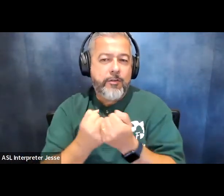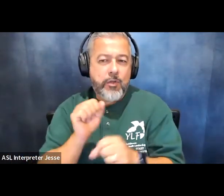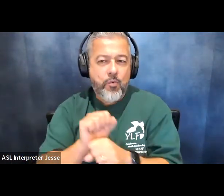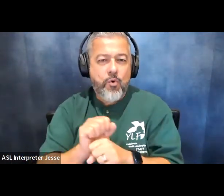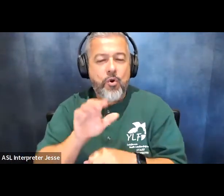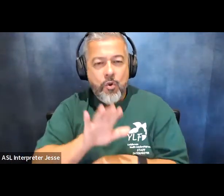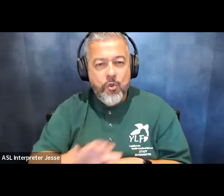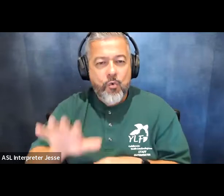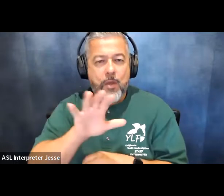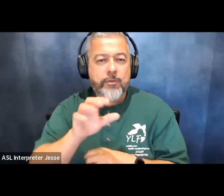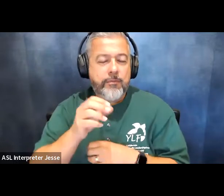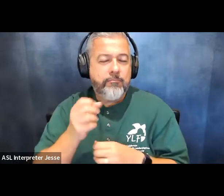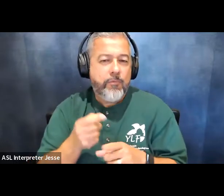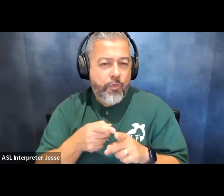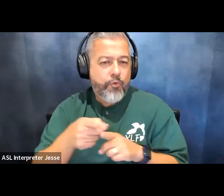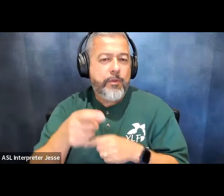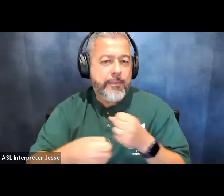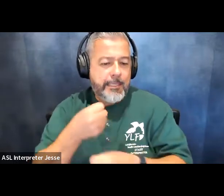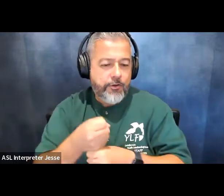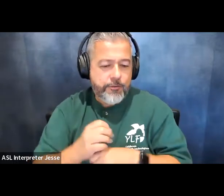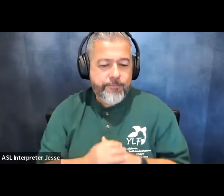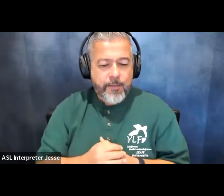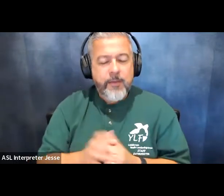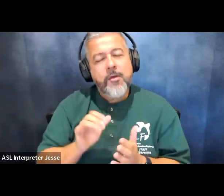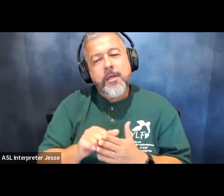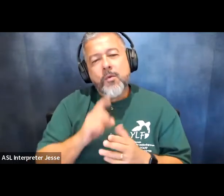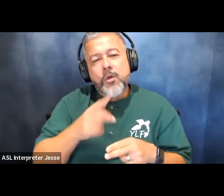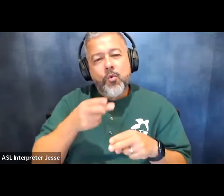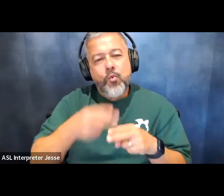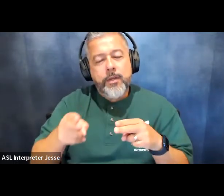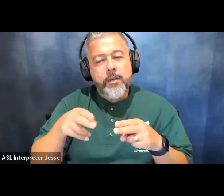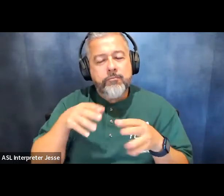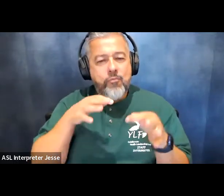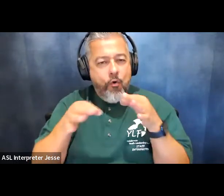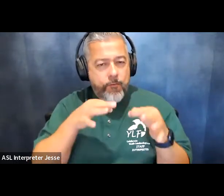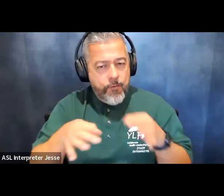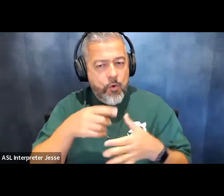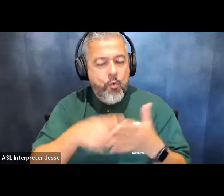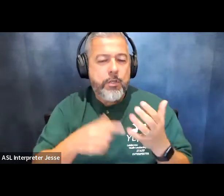the years or over the years so that's a very quick overview of what today is going to look like um